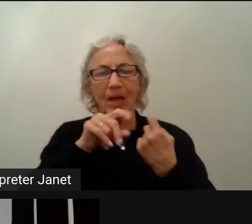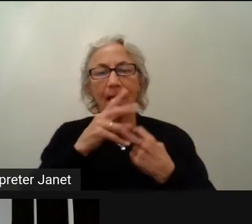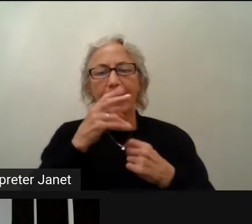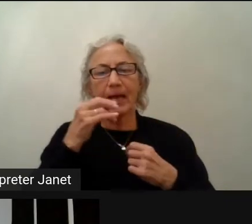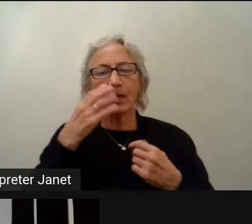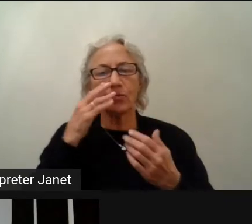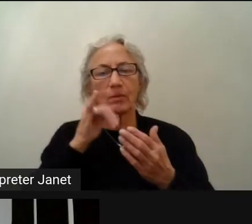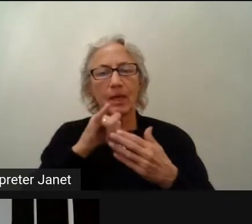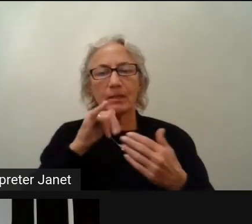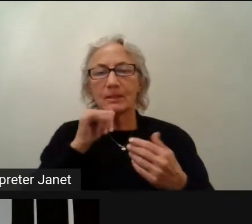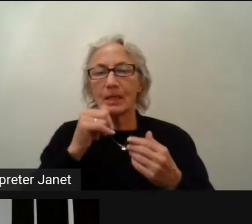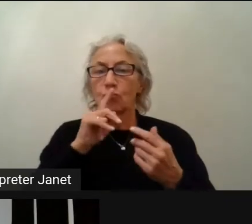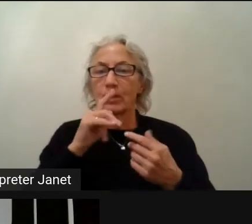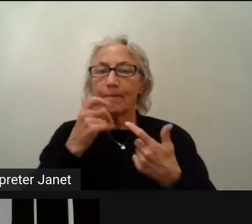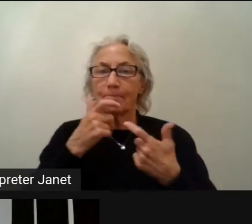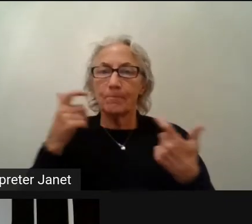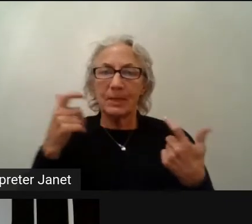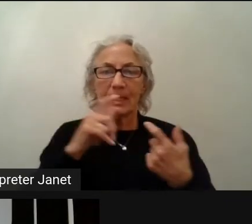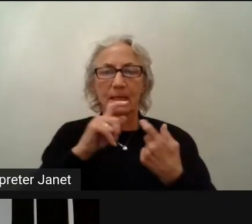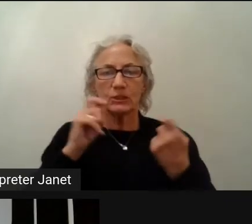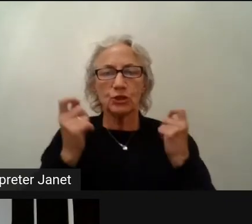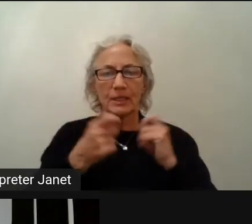It's adding simple things to where images are rendered,